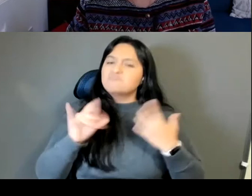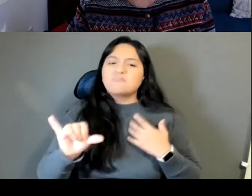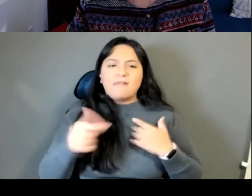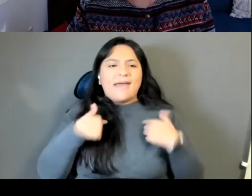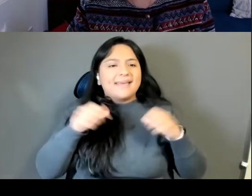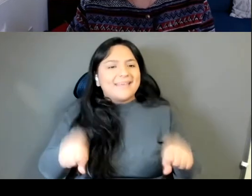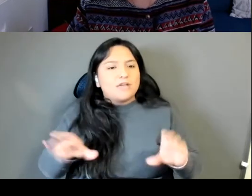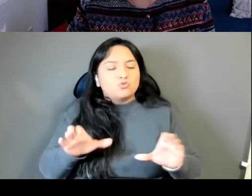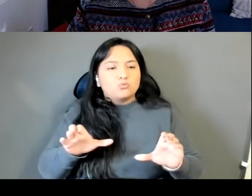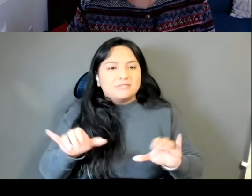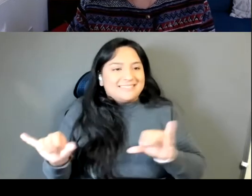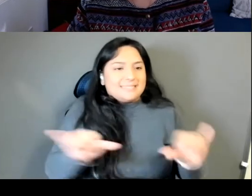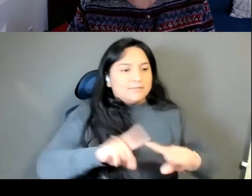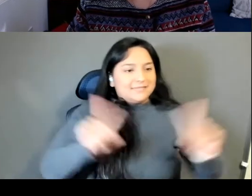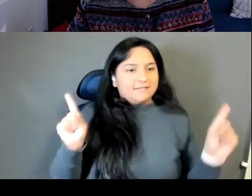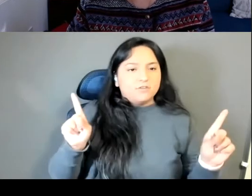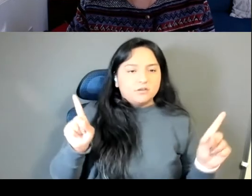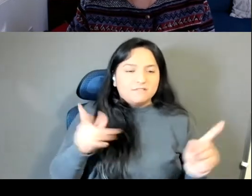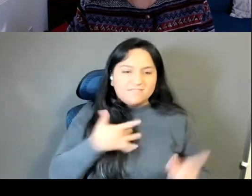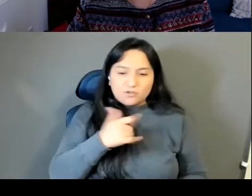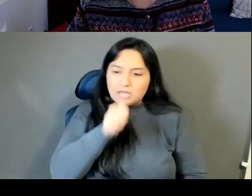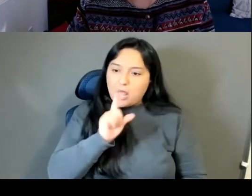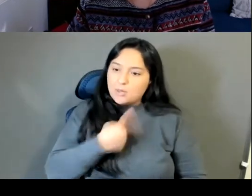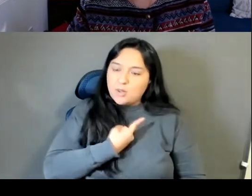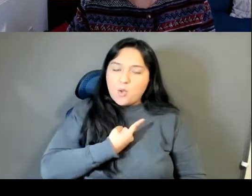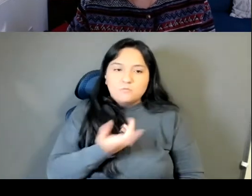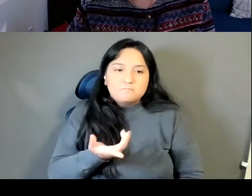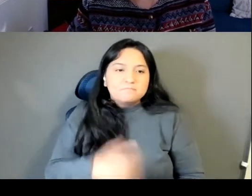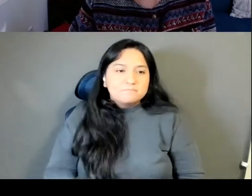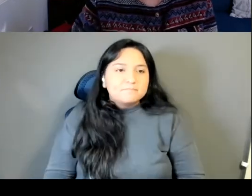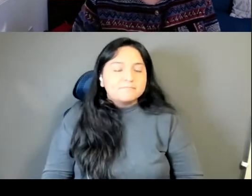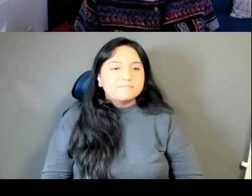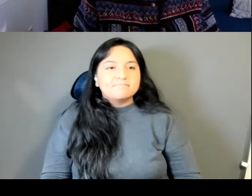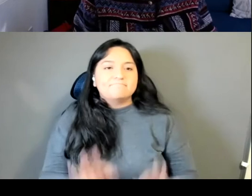Lily Philpott Thank you both for these recommendations,